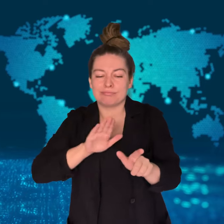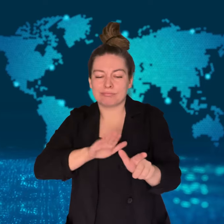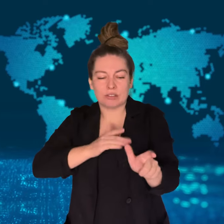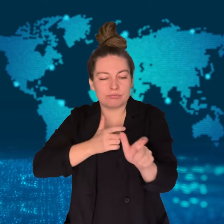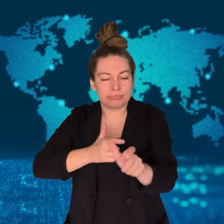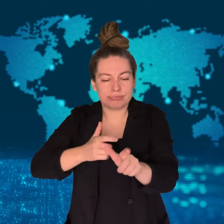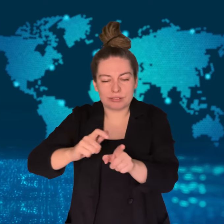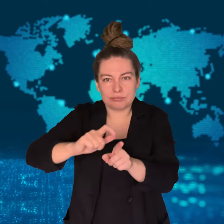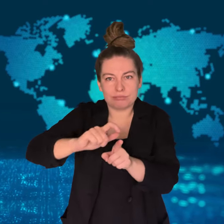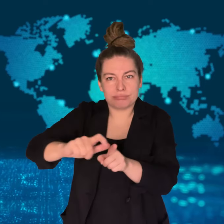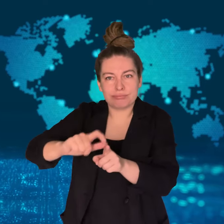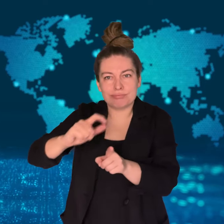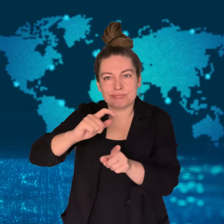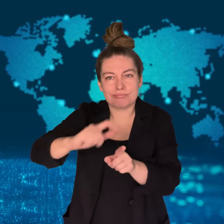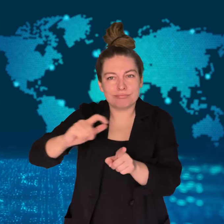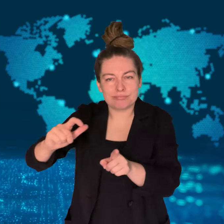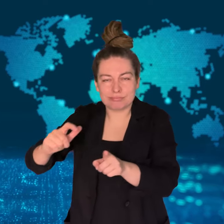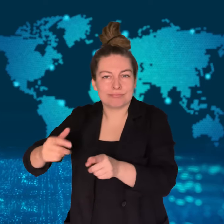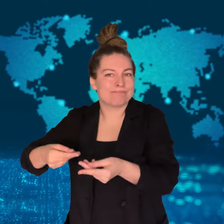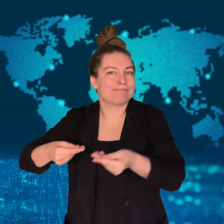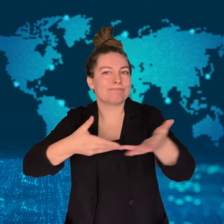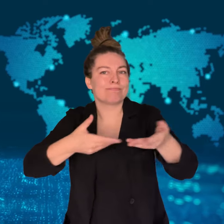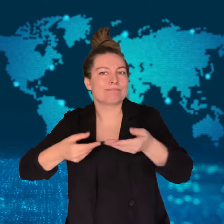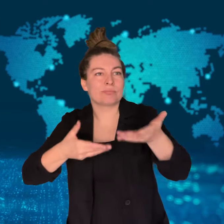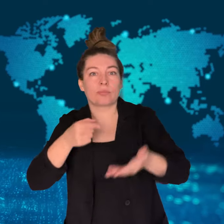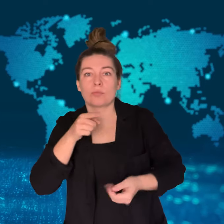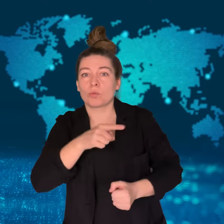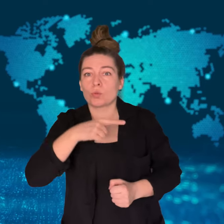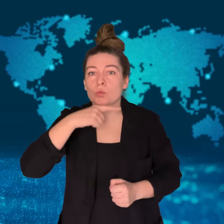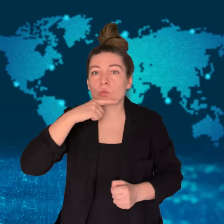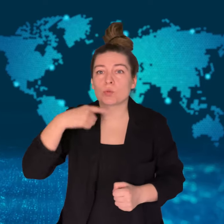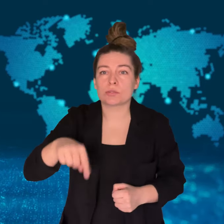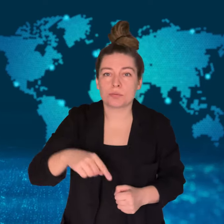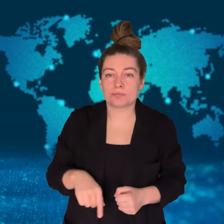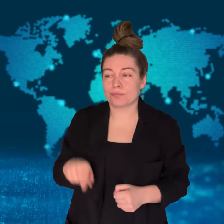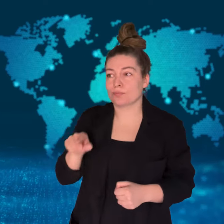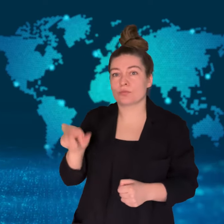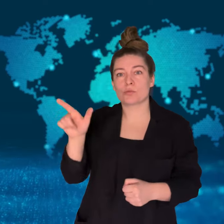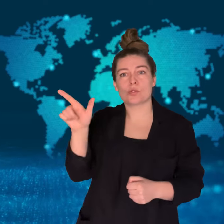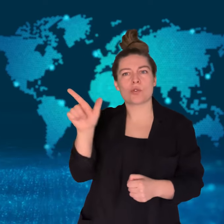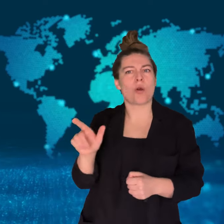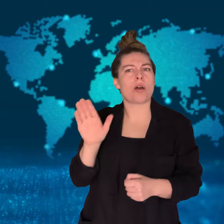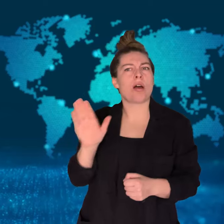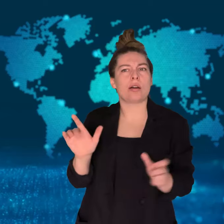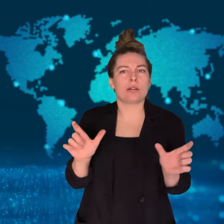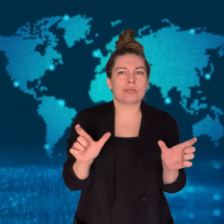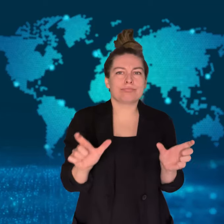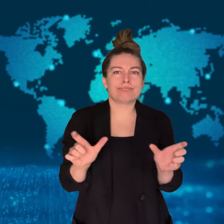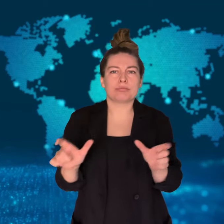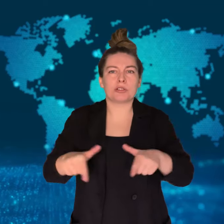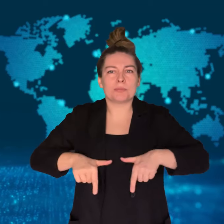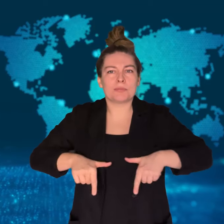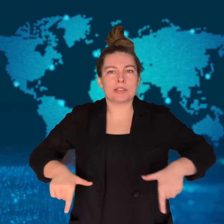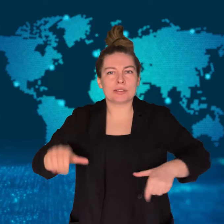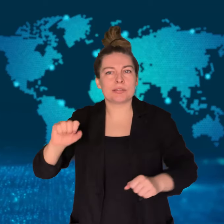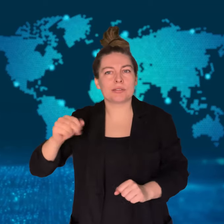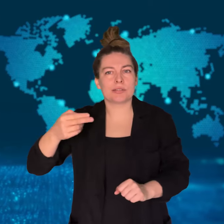make arms and ammo for Russia.